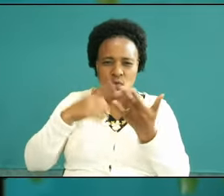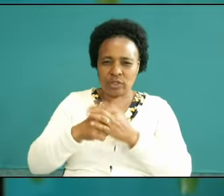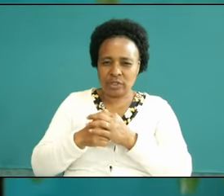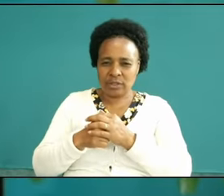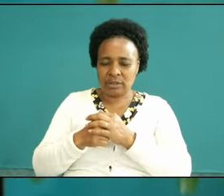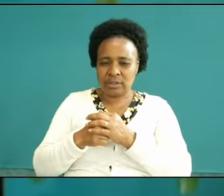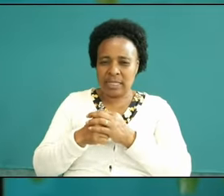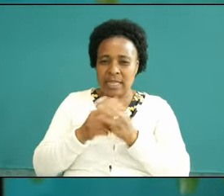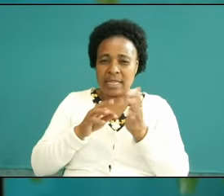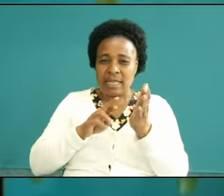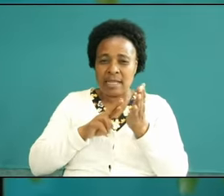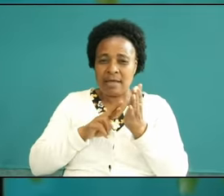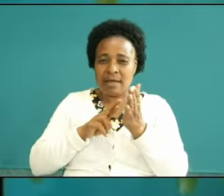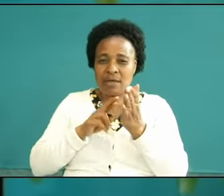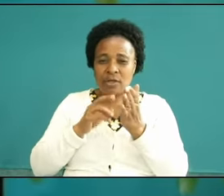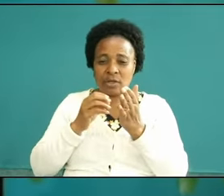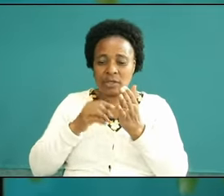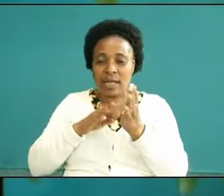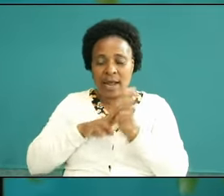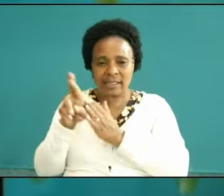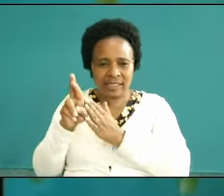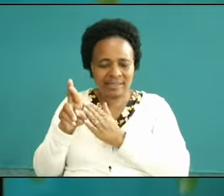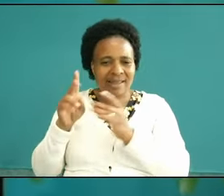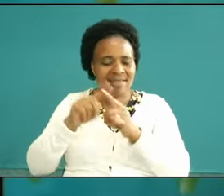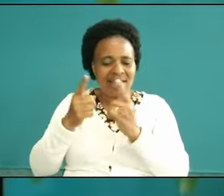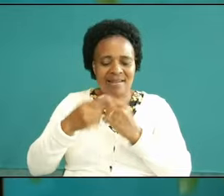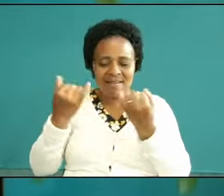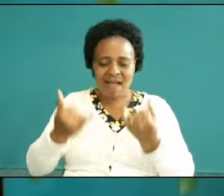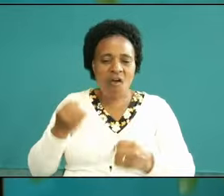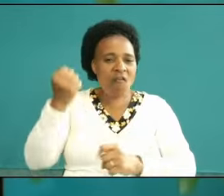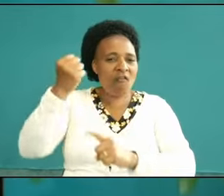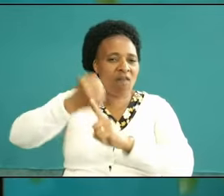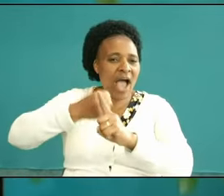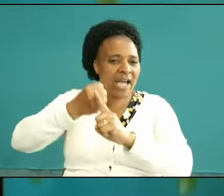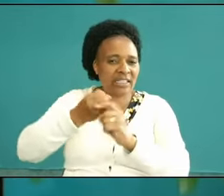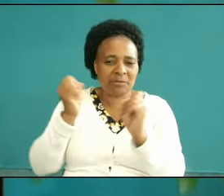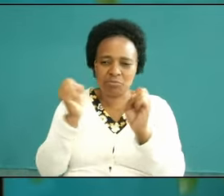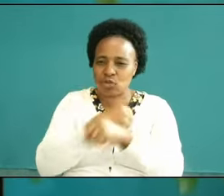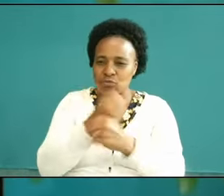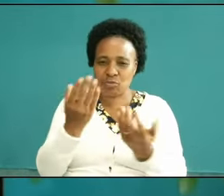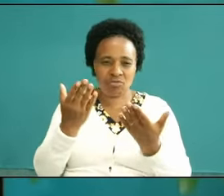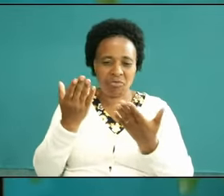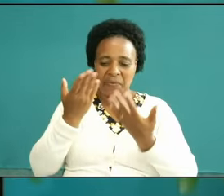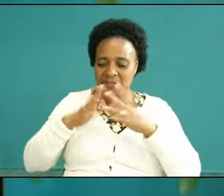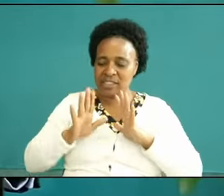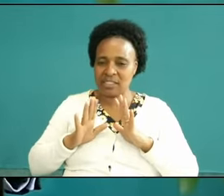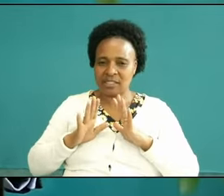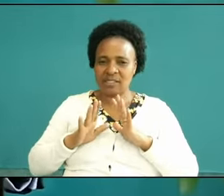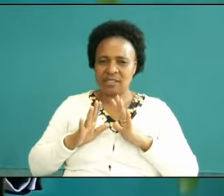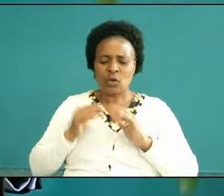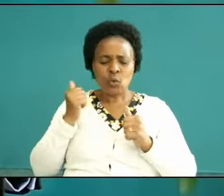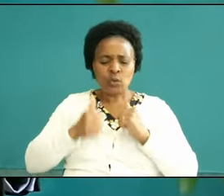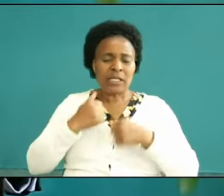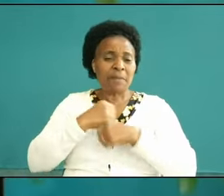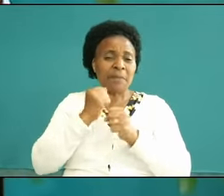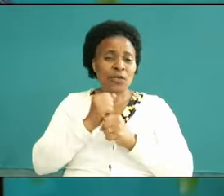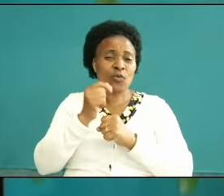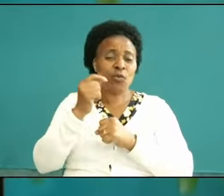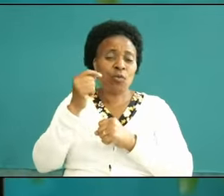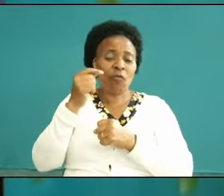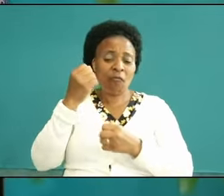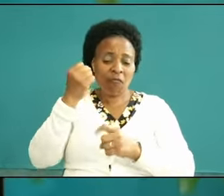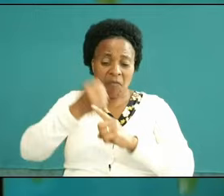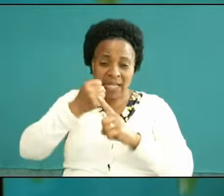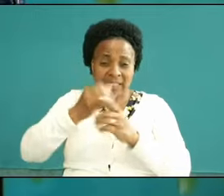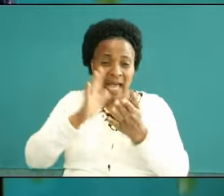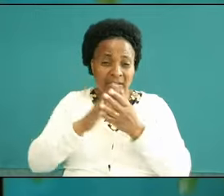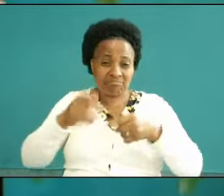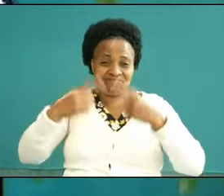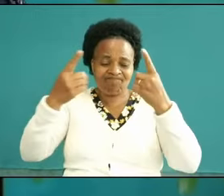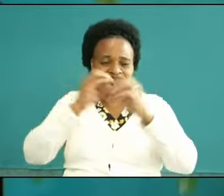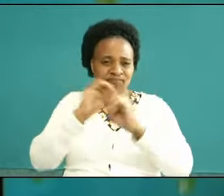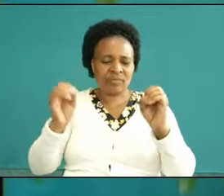but then it says but this is not yet this is not what will make you fight and succeed this is for